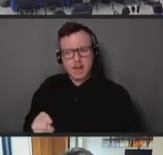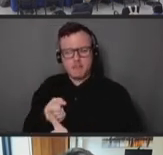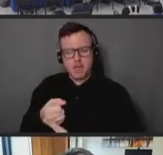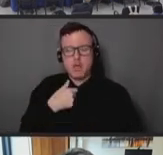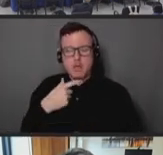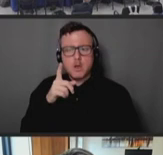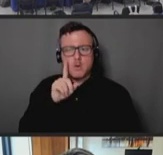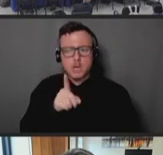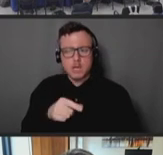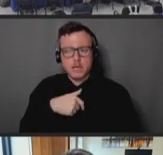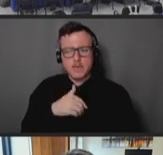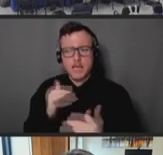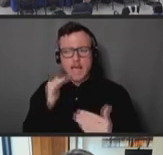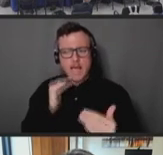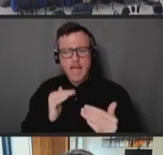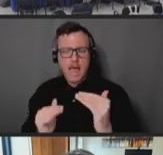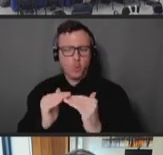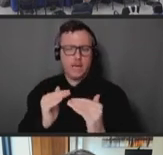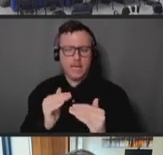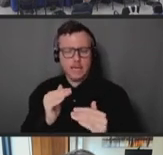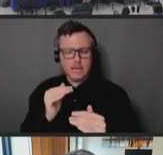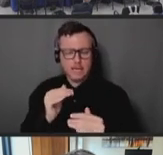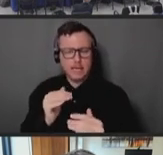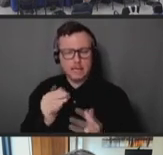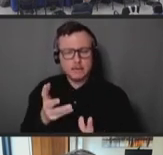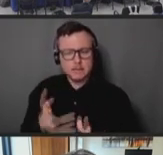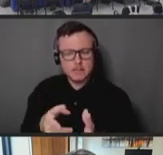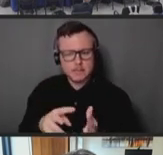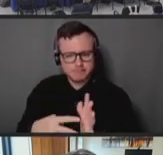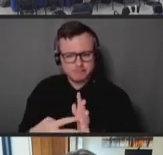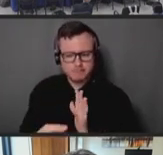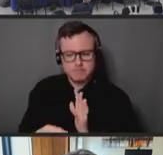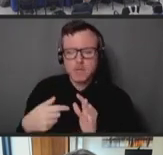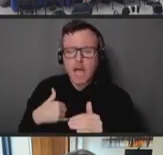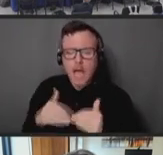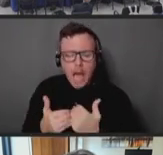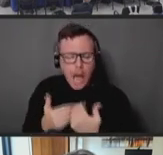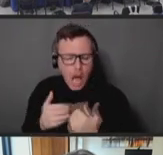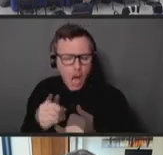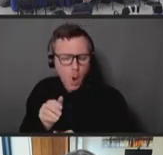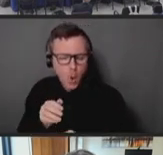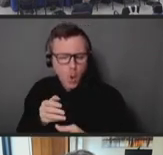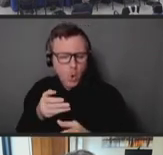as well as measuring what's happening. How do you guys actually measure that? Do you have